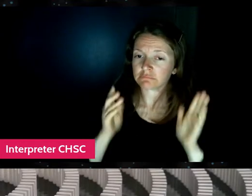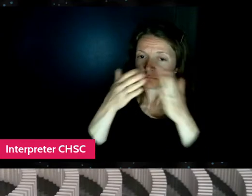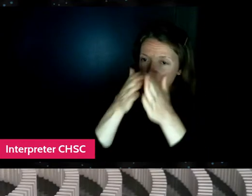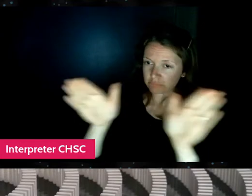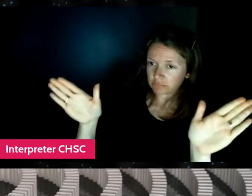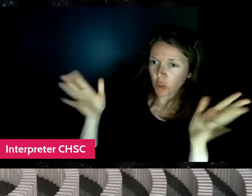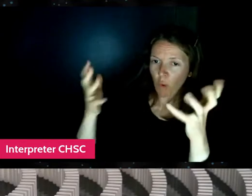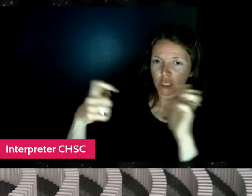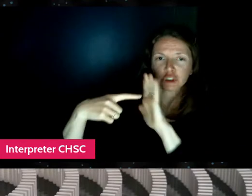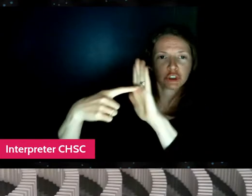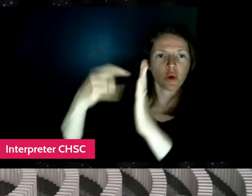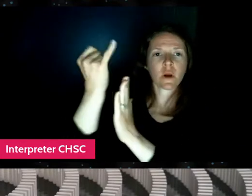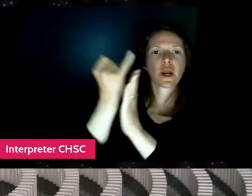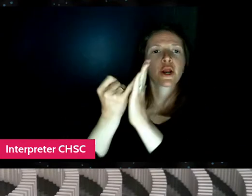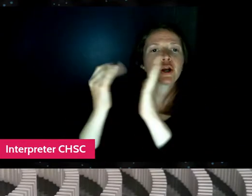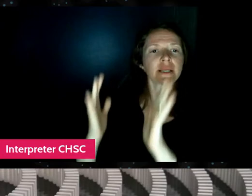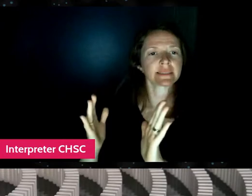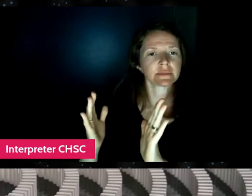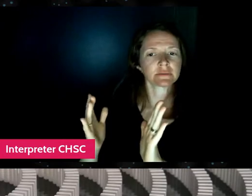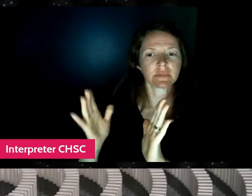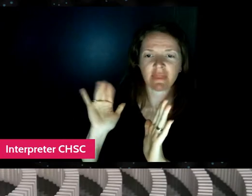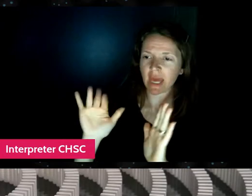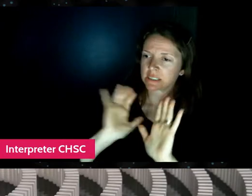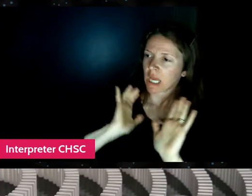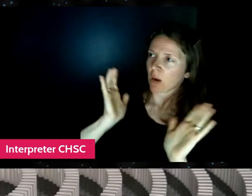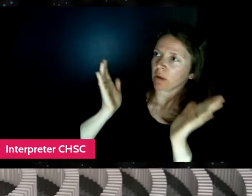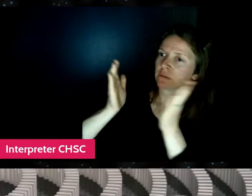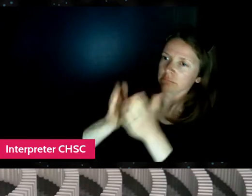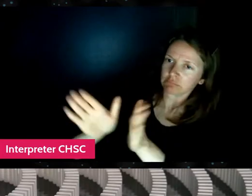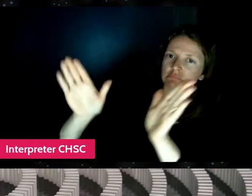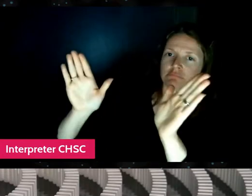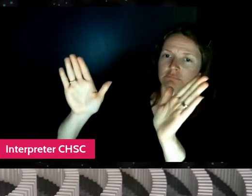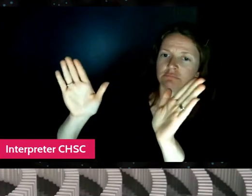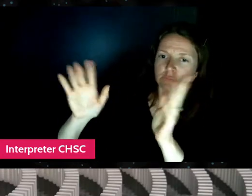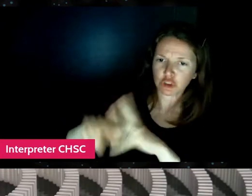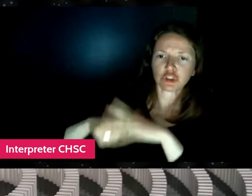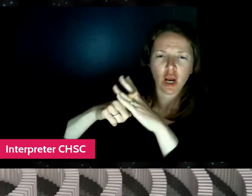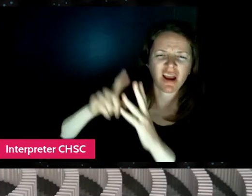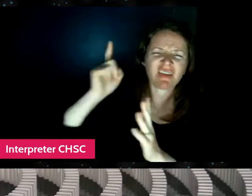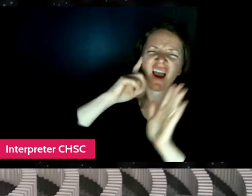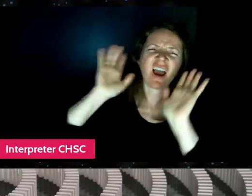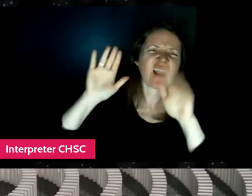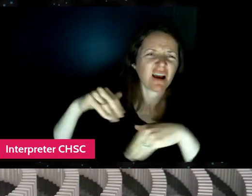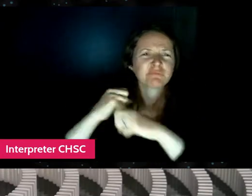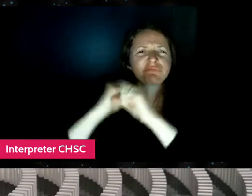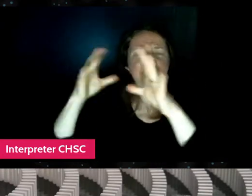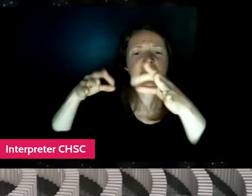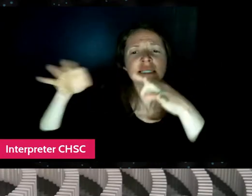You know, that was probably our entry point when we began. Oh, it's gonna be this incredible profile